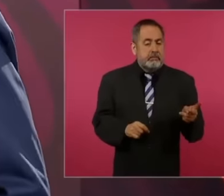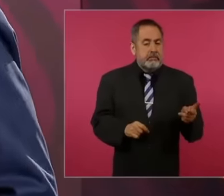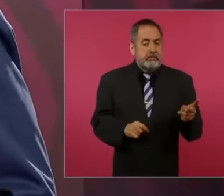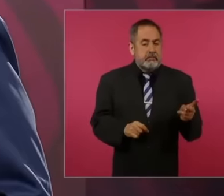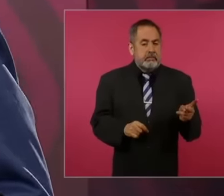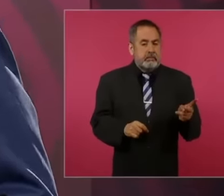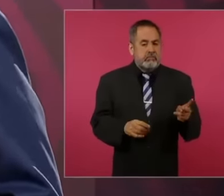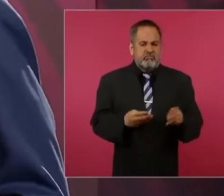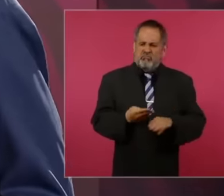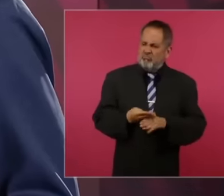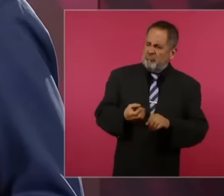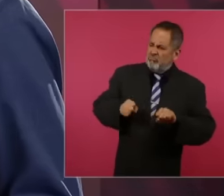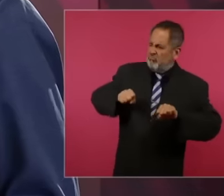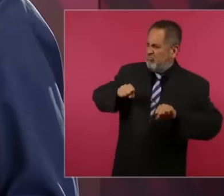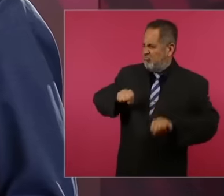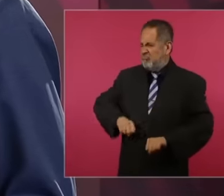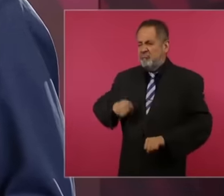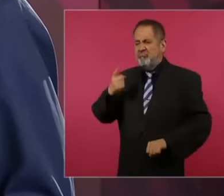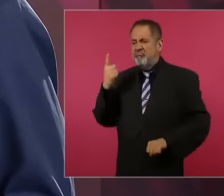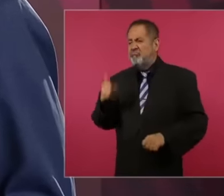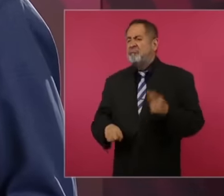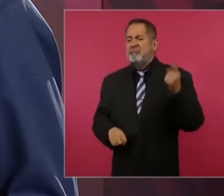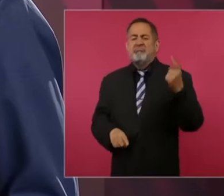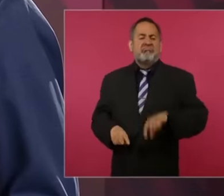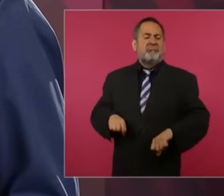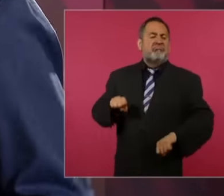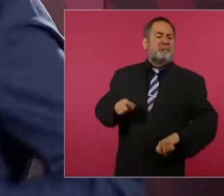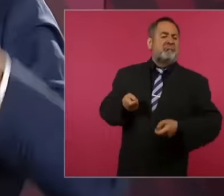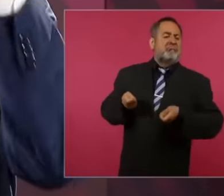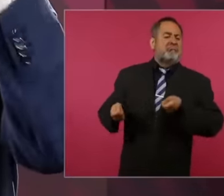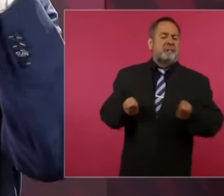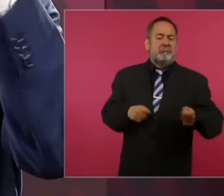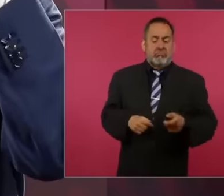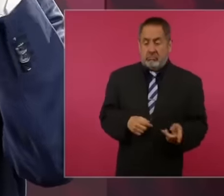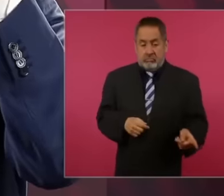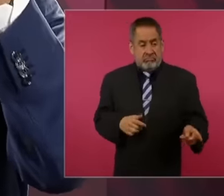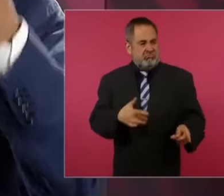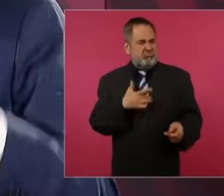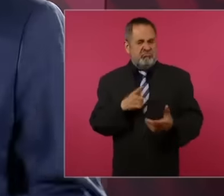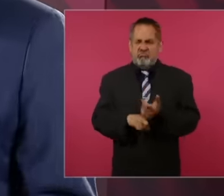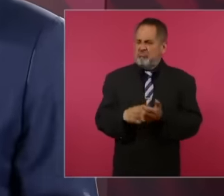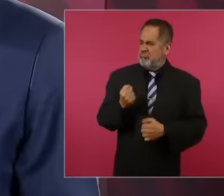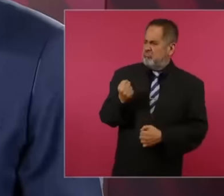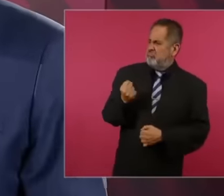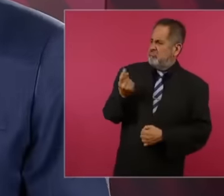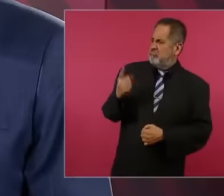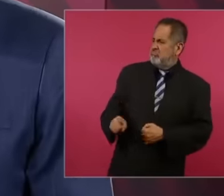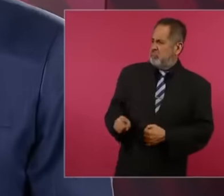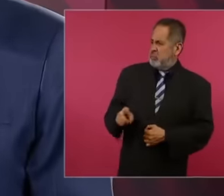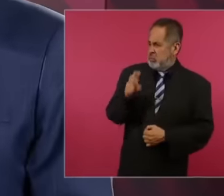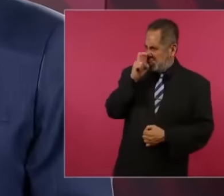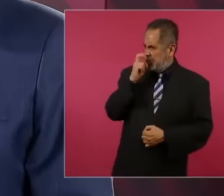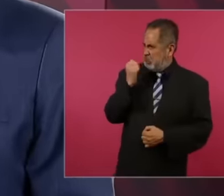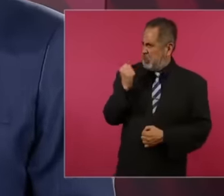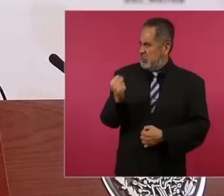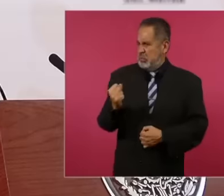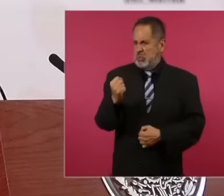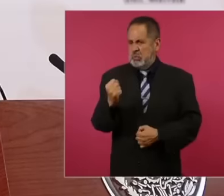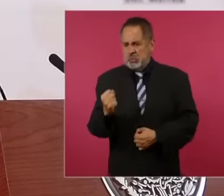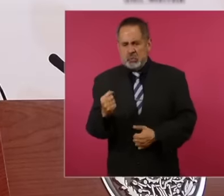authoritarian, they like a strong hand,